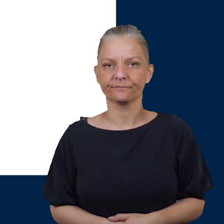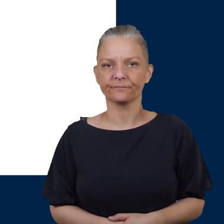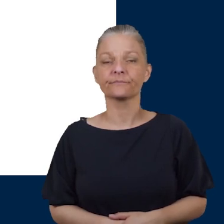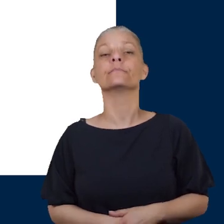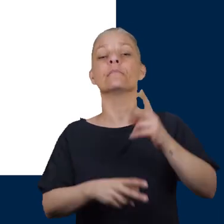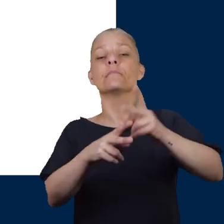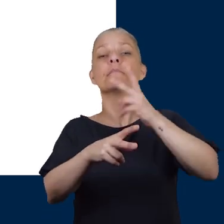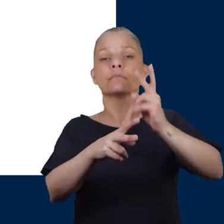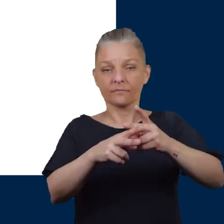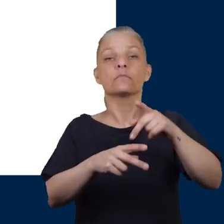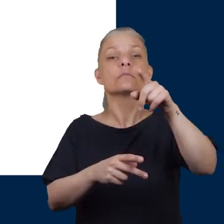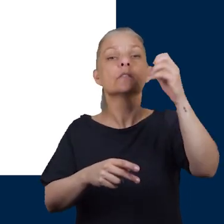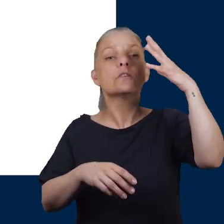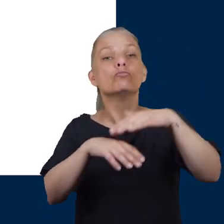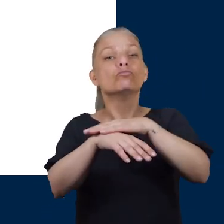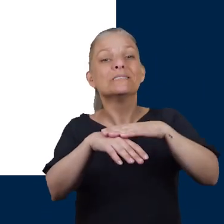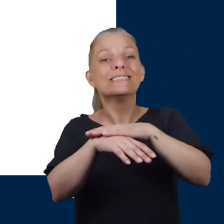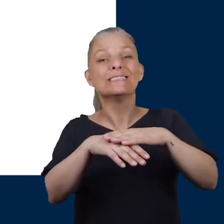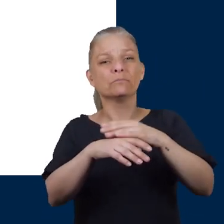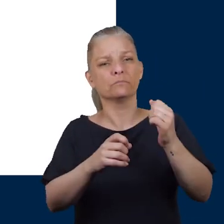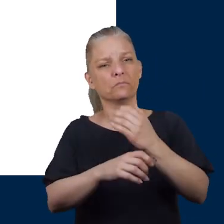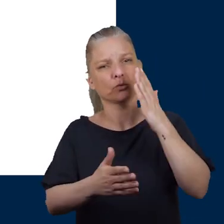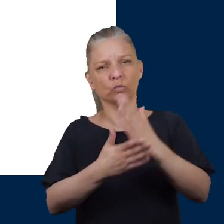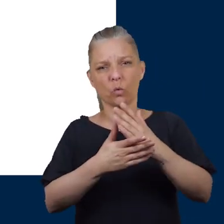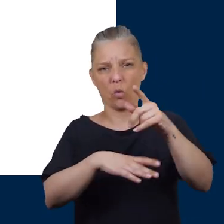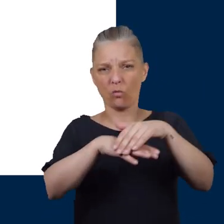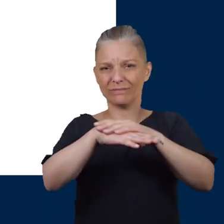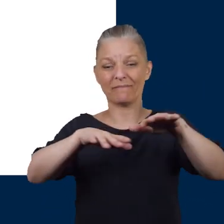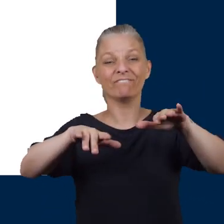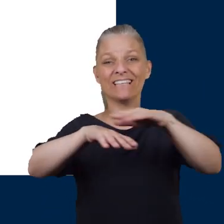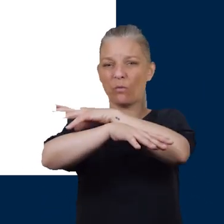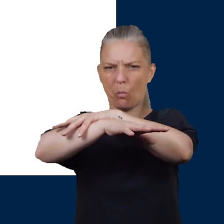So again if you're putting sun cream on make sure you're applying it all the way down to the tips of your toes.